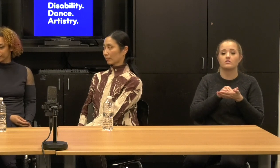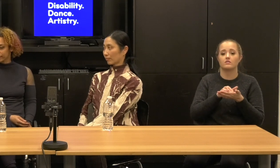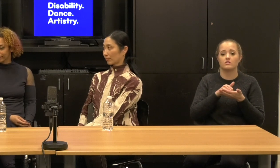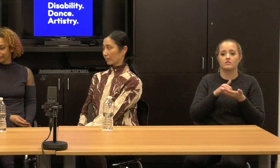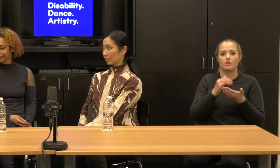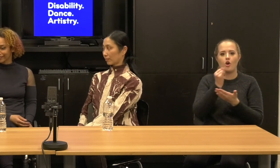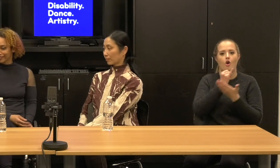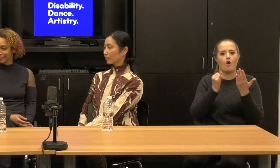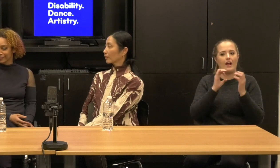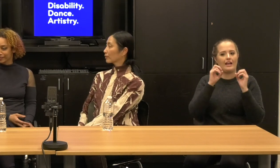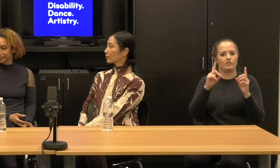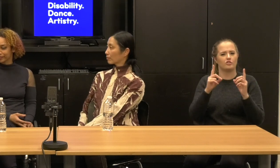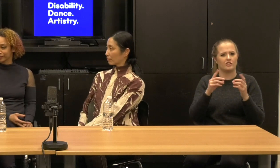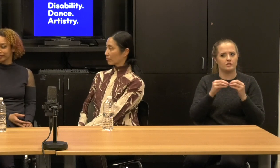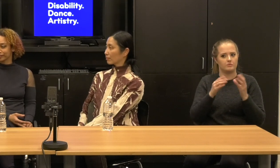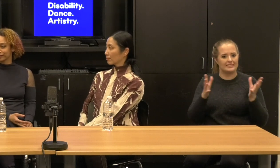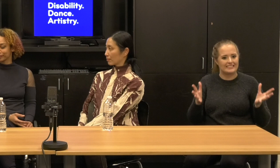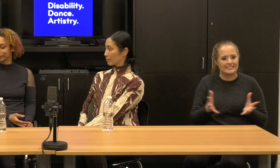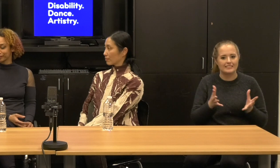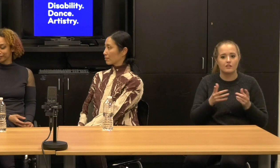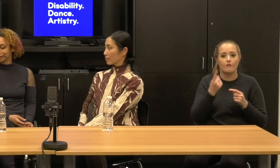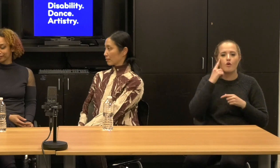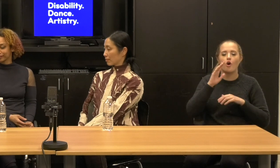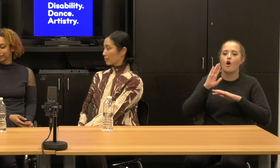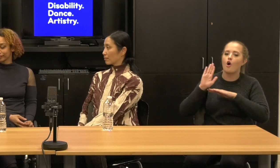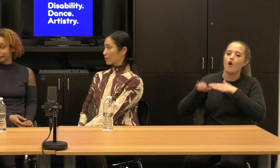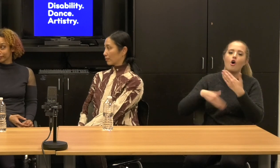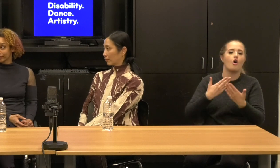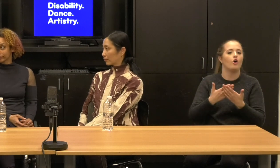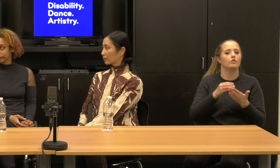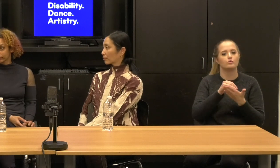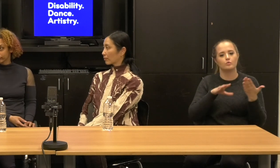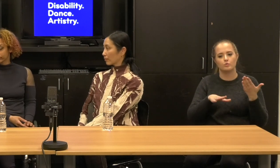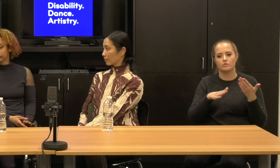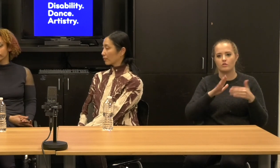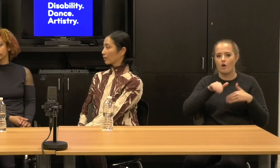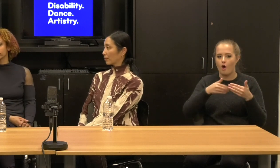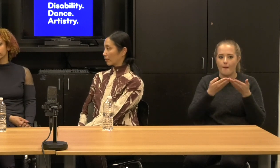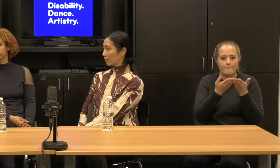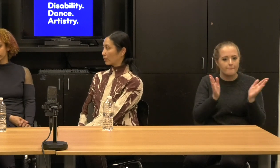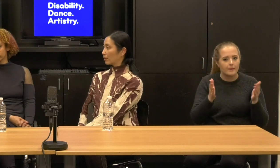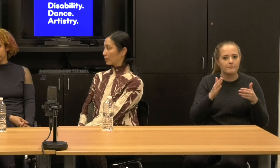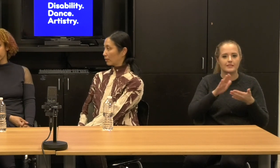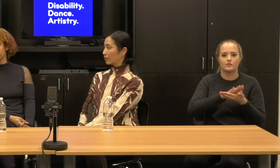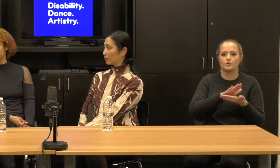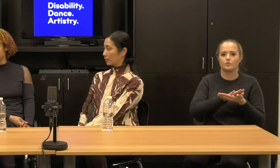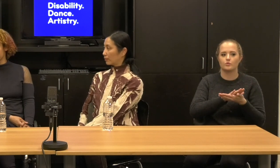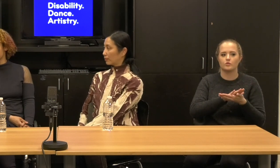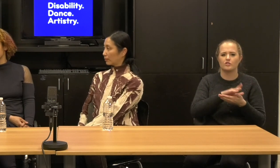happen for all students in all public schools. It needs to be in all public schools and also made accessible to.